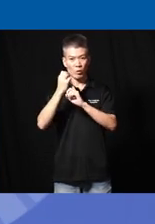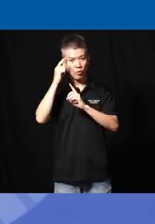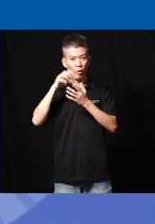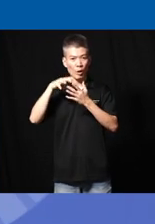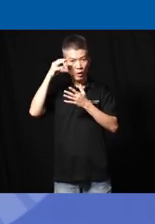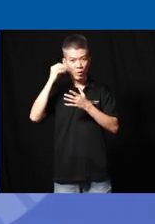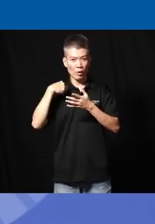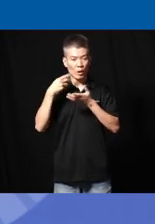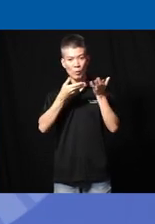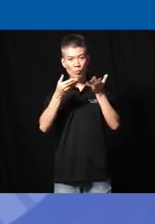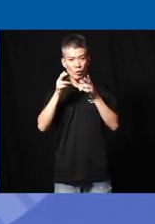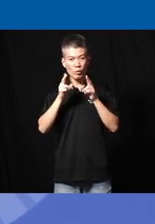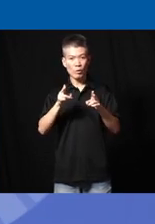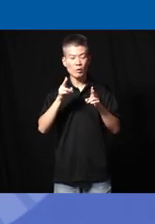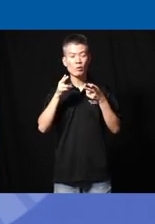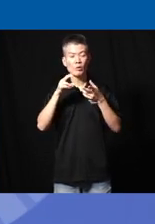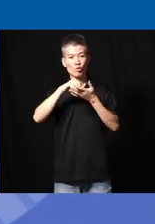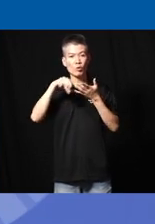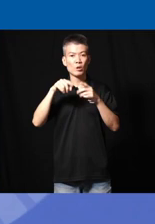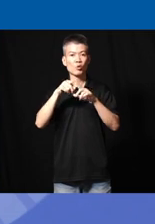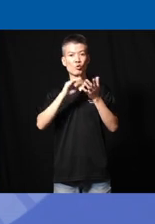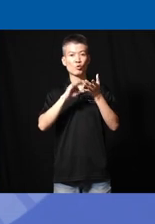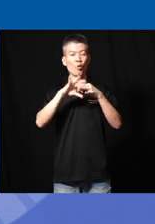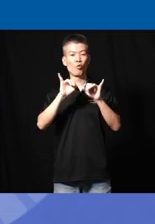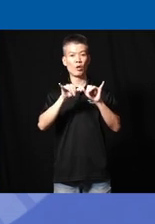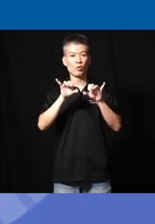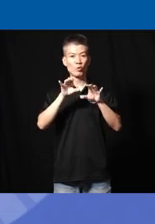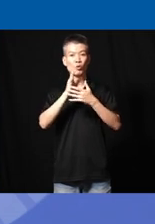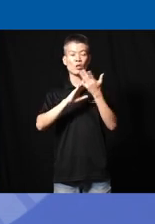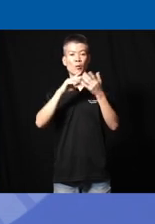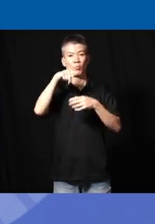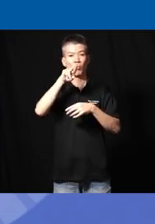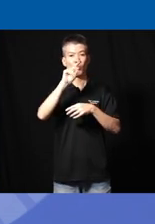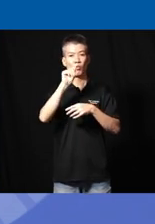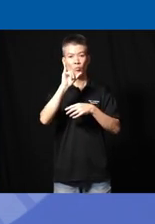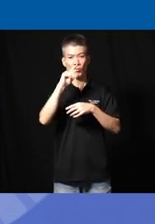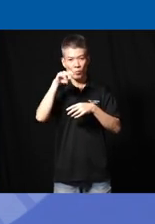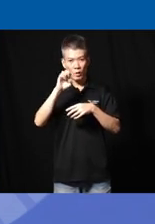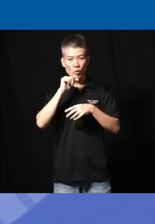where I bring Humanity students into the School of Engineering to do some prototyping not easy but